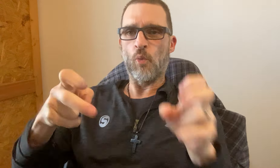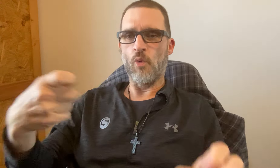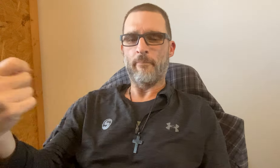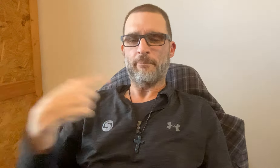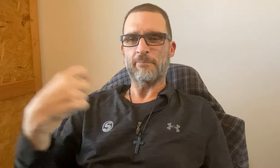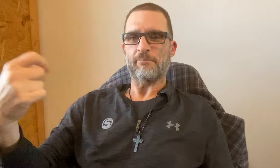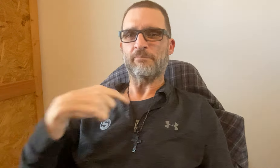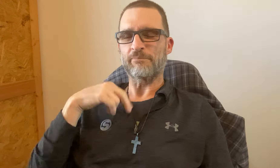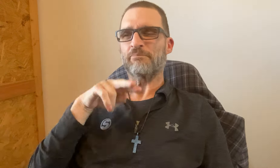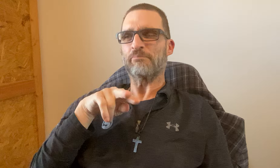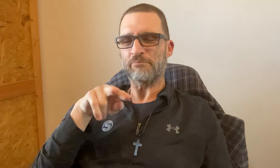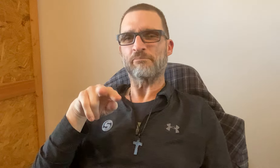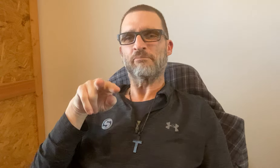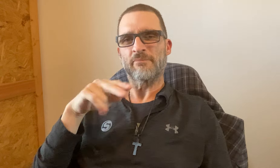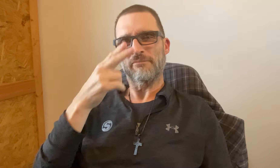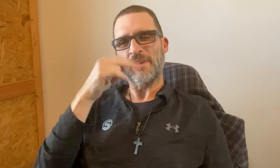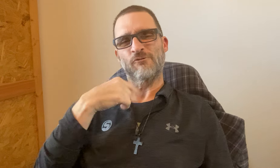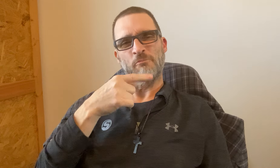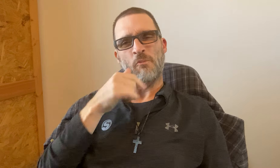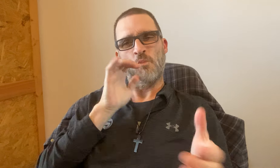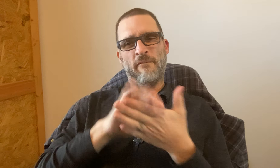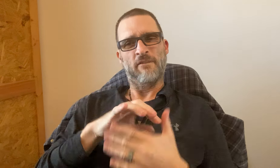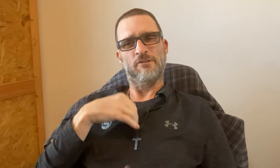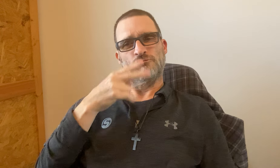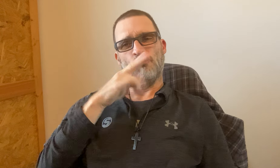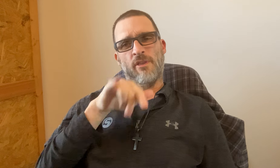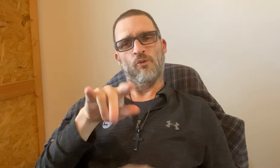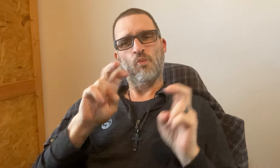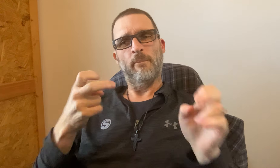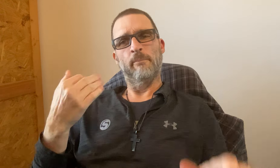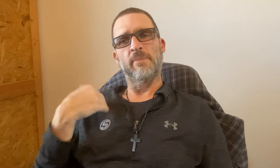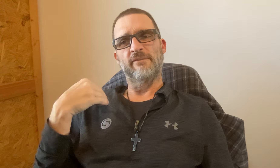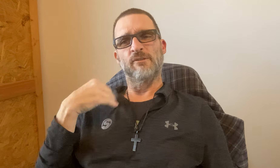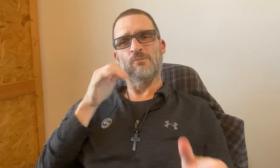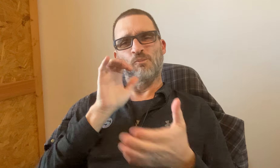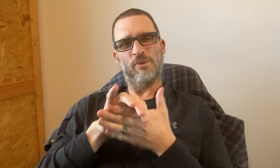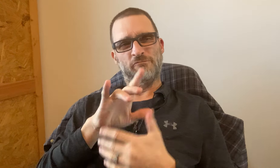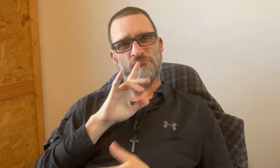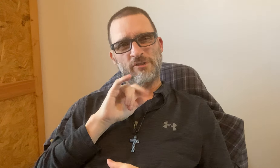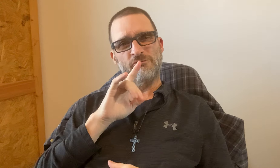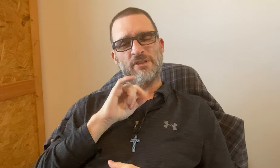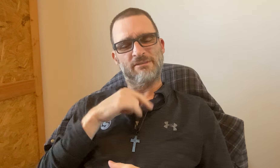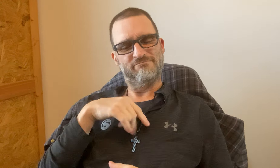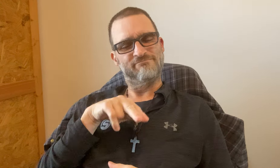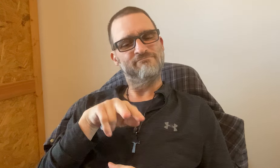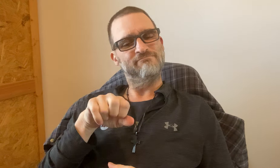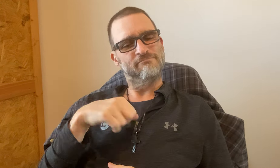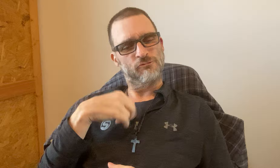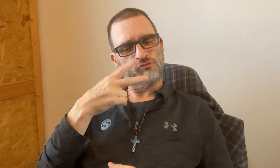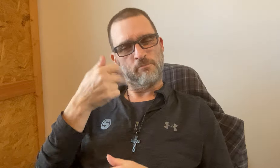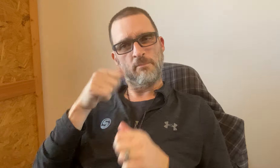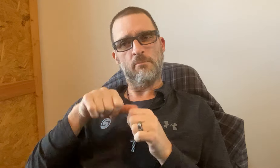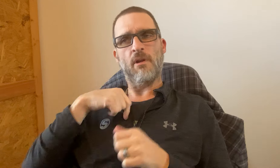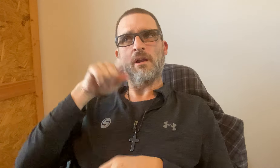You are THAT -- verse being sent to me. It's funny. I told my wife I saw that quote before. My wife said Really? Really? I told her *nods* I have seen that quote before.